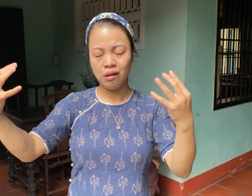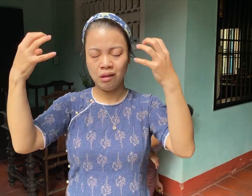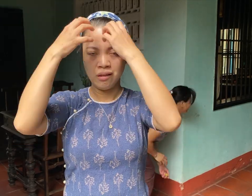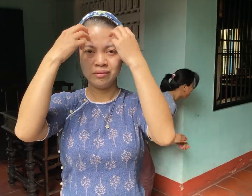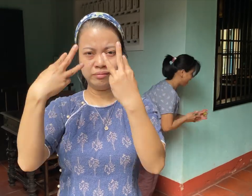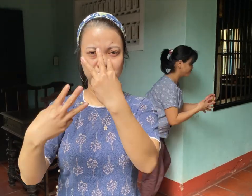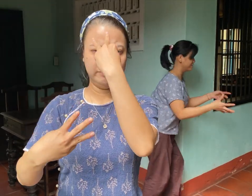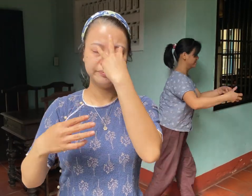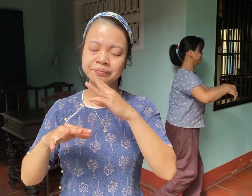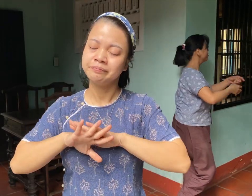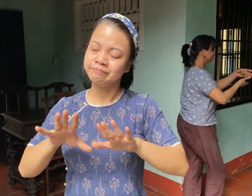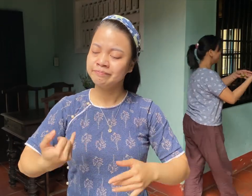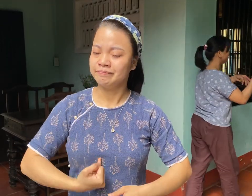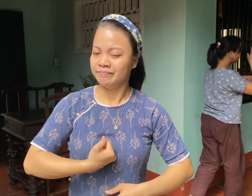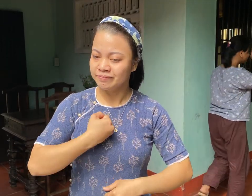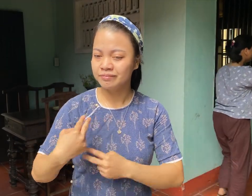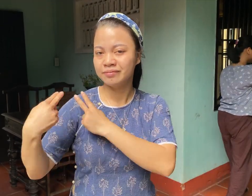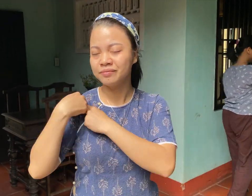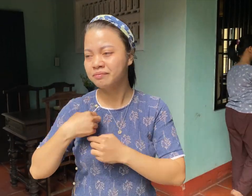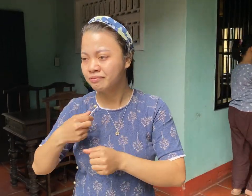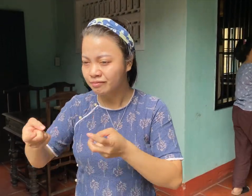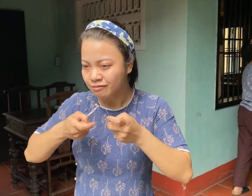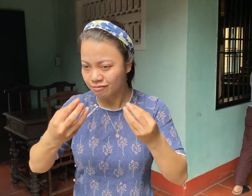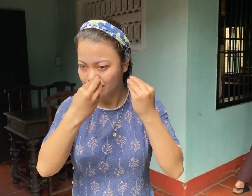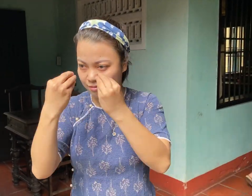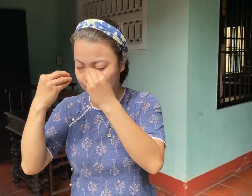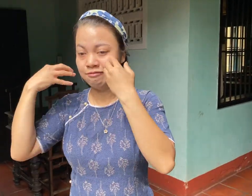Those things gave me more knowledge of this business.